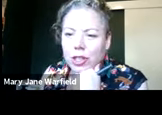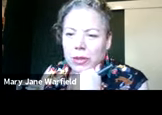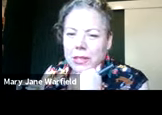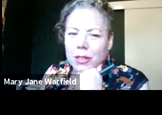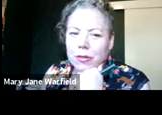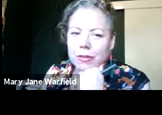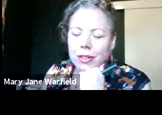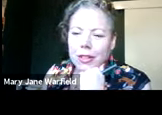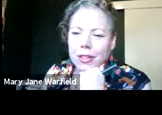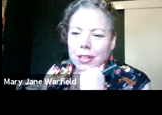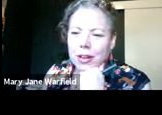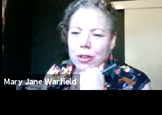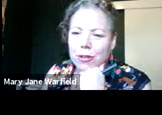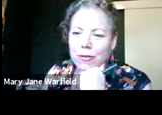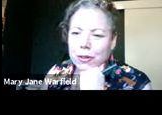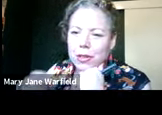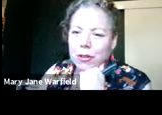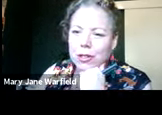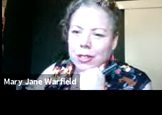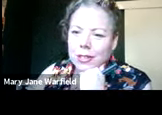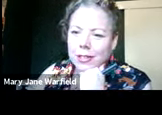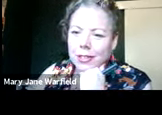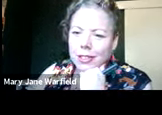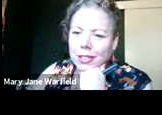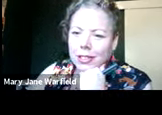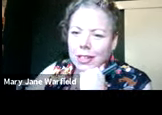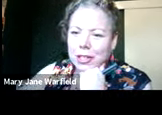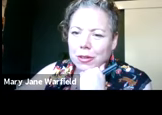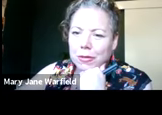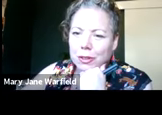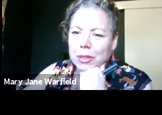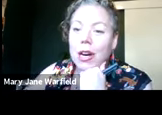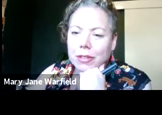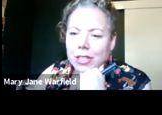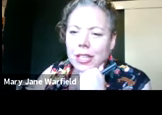to challenge one's self, I think that attitude flows through this